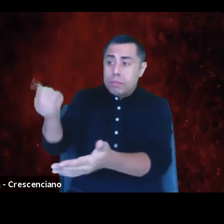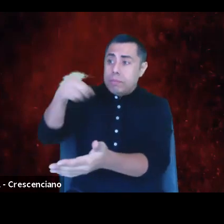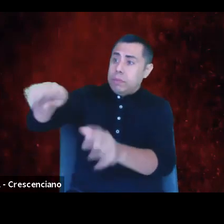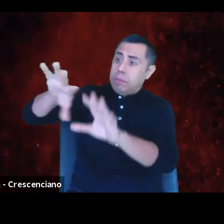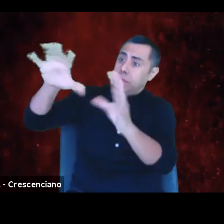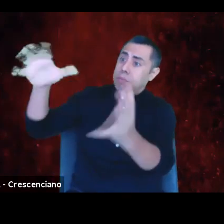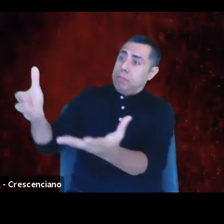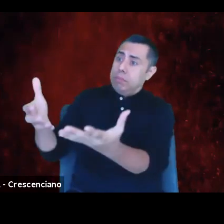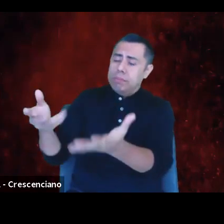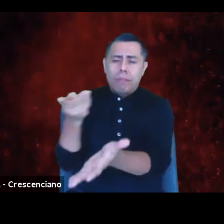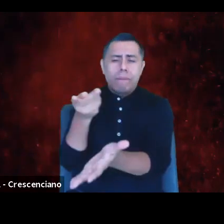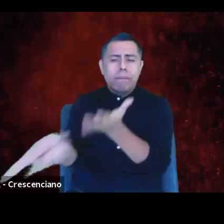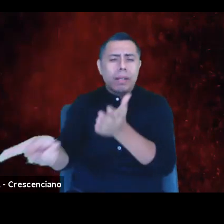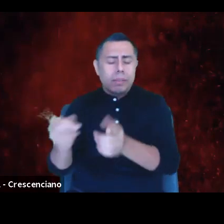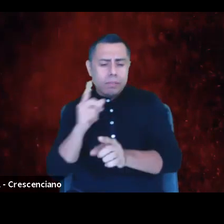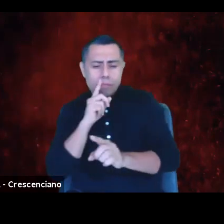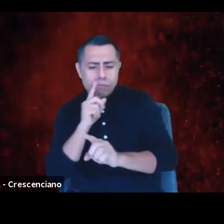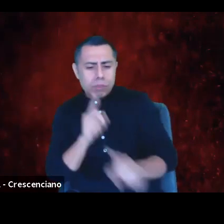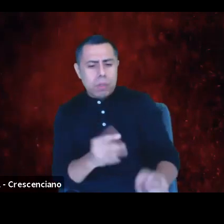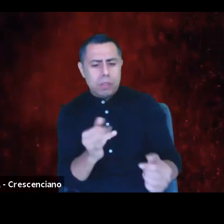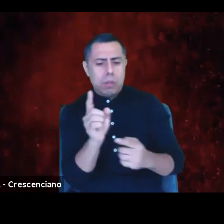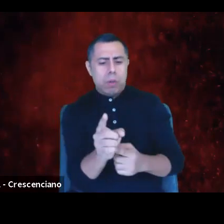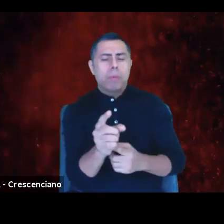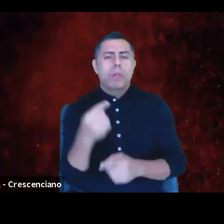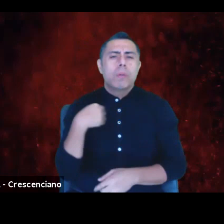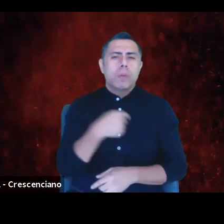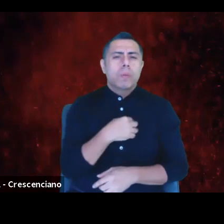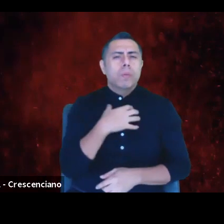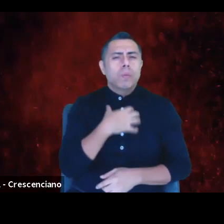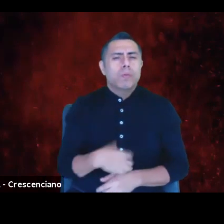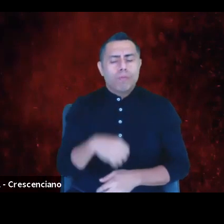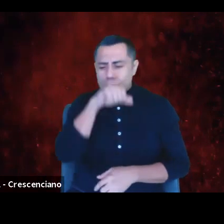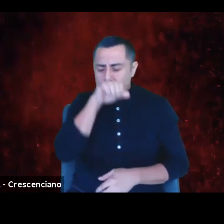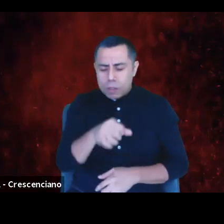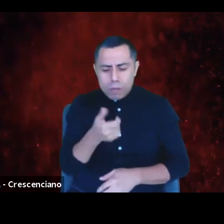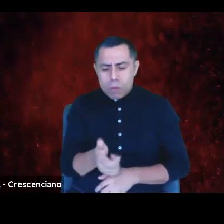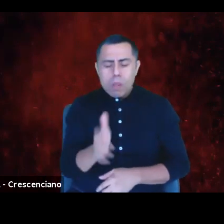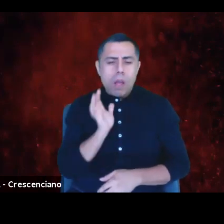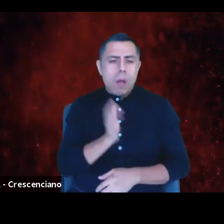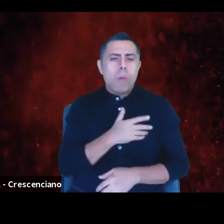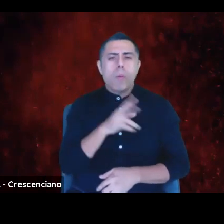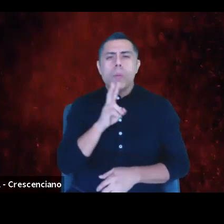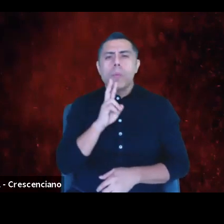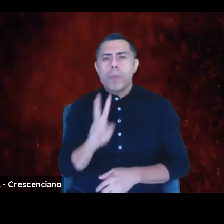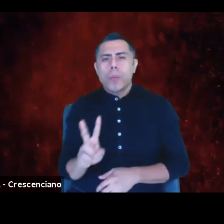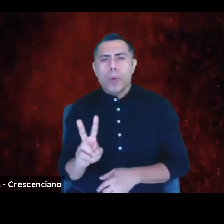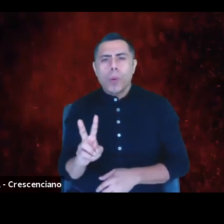We'd love to enjoy watching our two-year-old embrace her daily discoveries, but yet we have to navigate all of this.